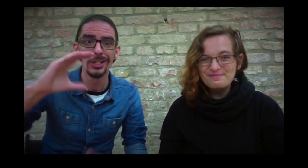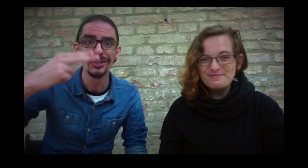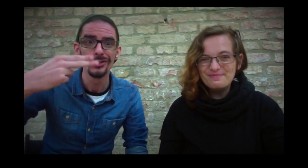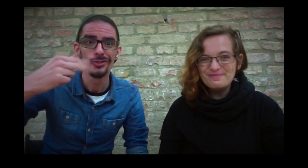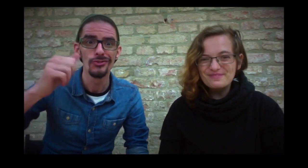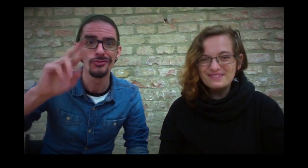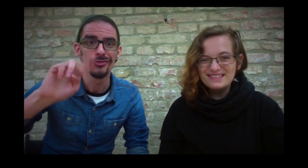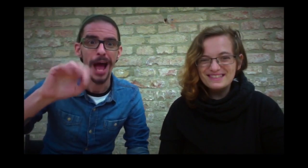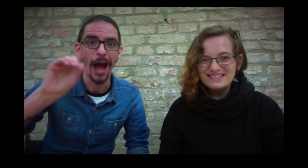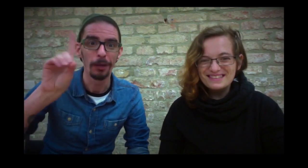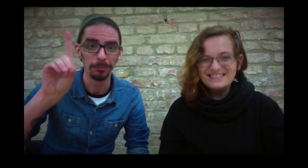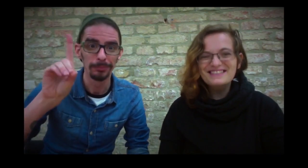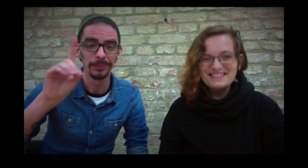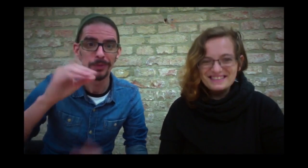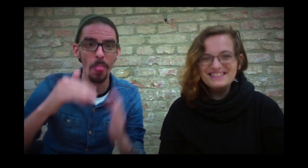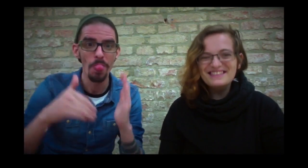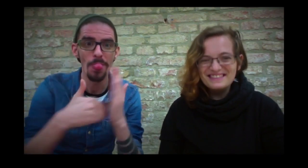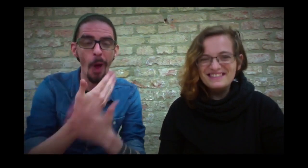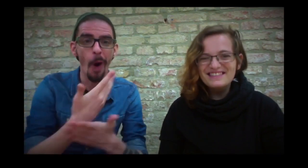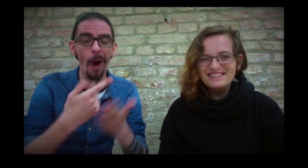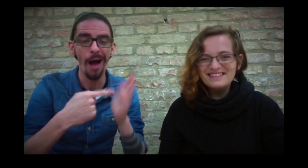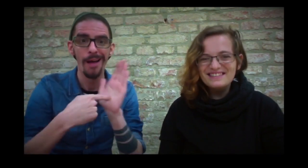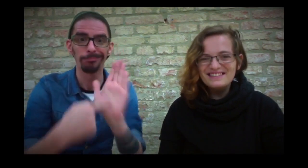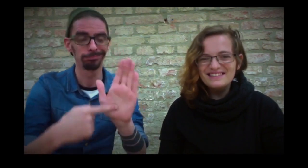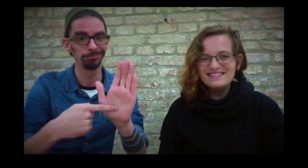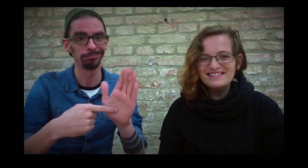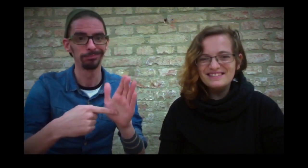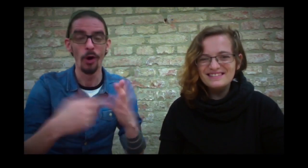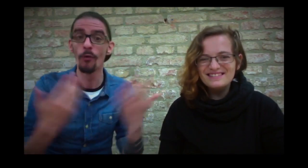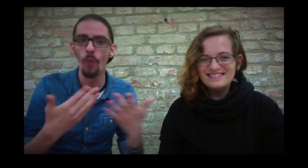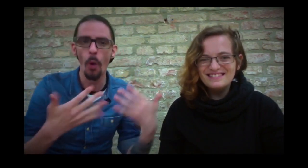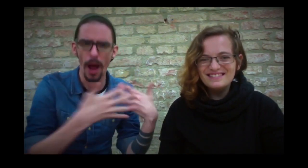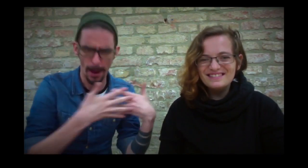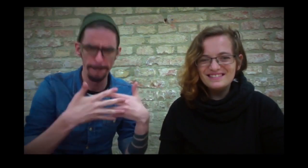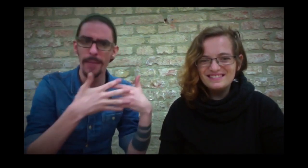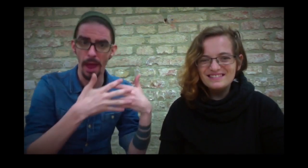In US. has airplayed a REBOOT from the TV series CHARMED.